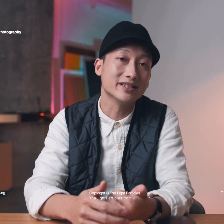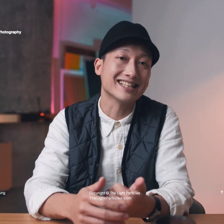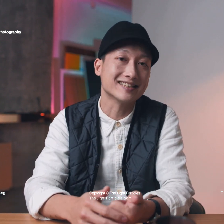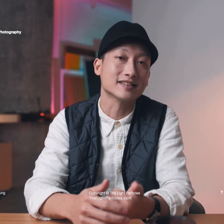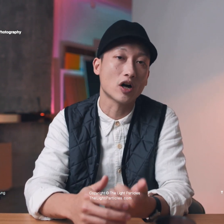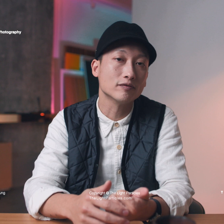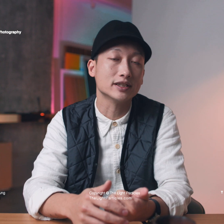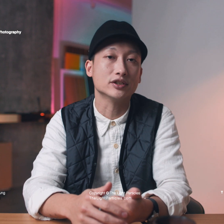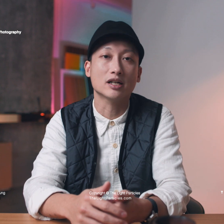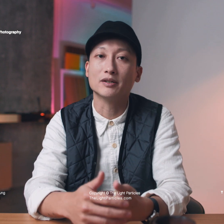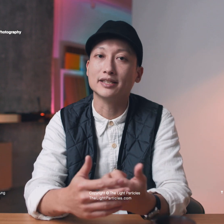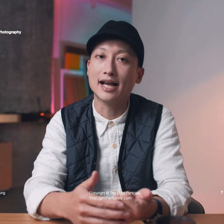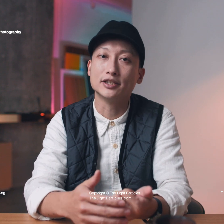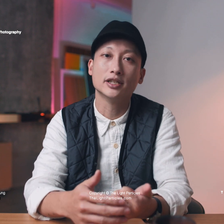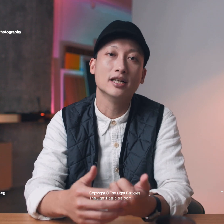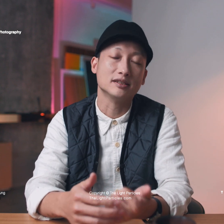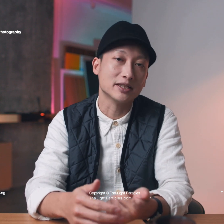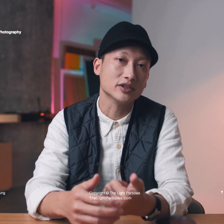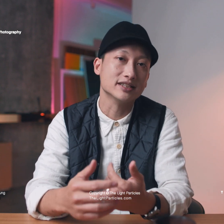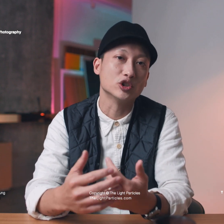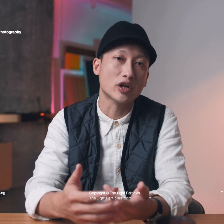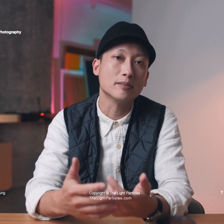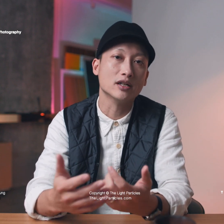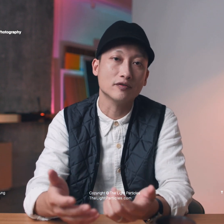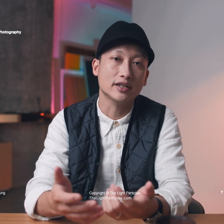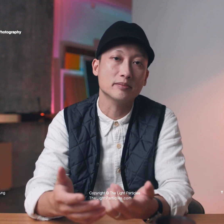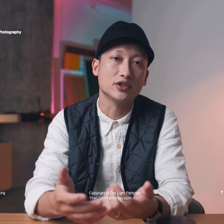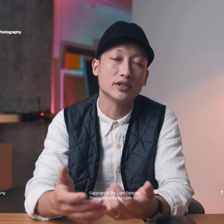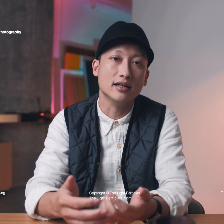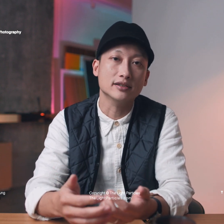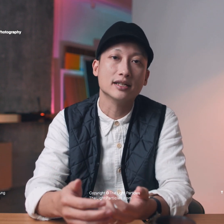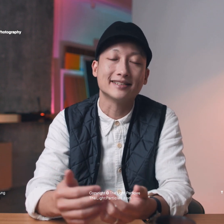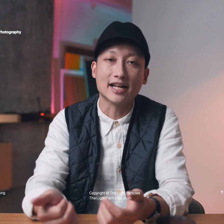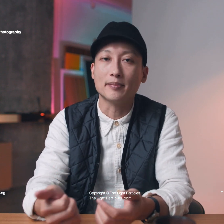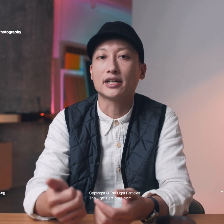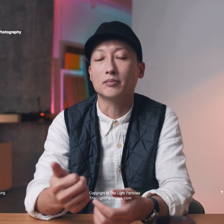that really extends the conversation about the edge especially the drama of an image is dynamic